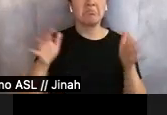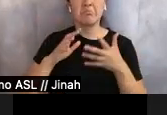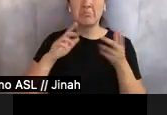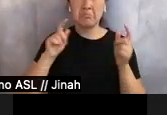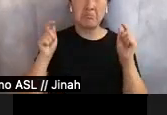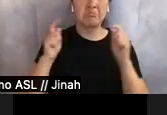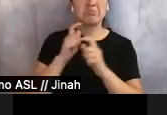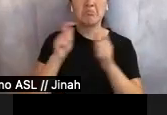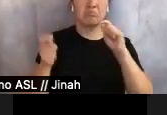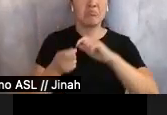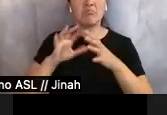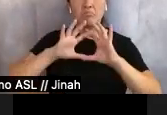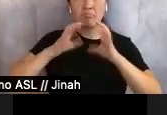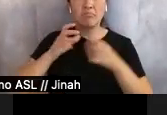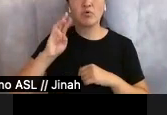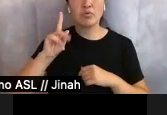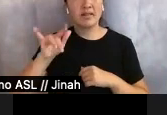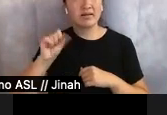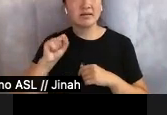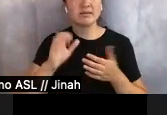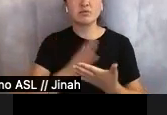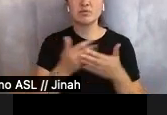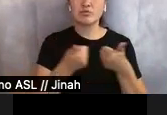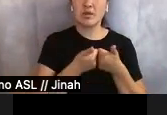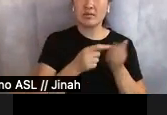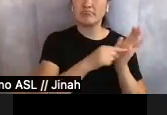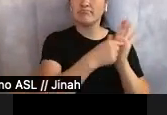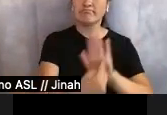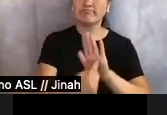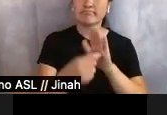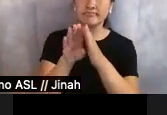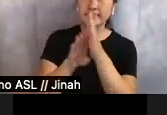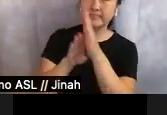The music to the game reflected this developing, curving back on itself,